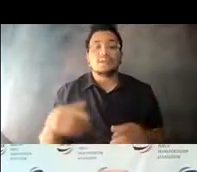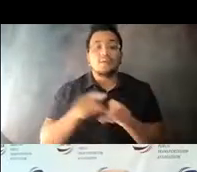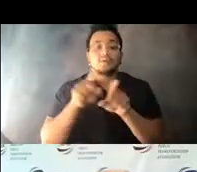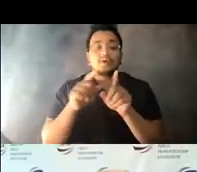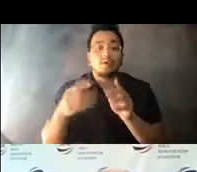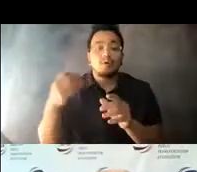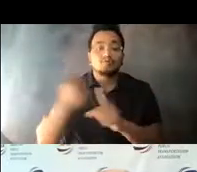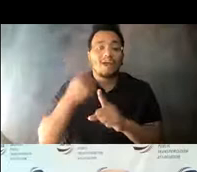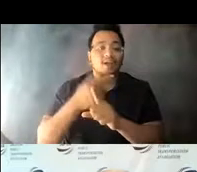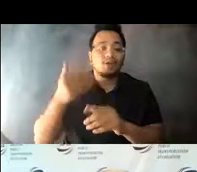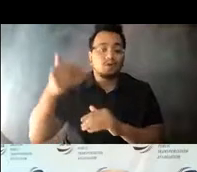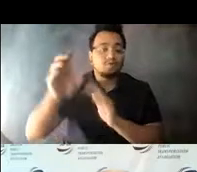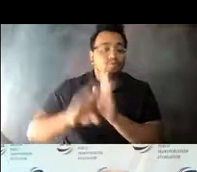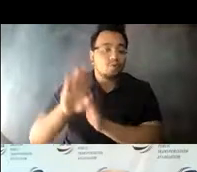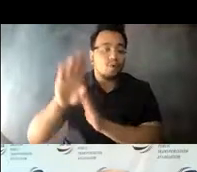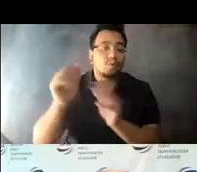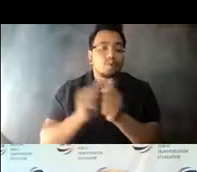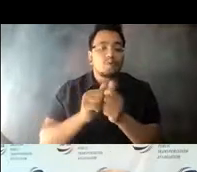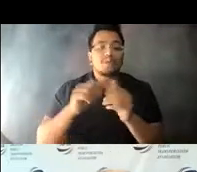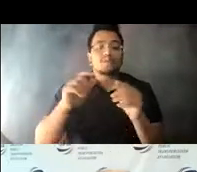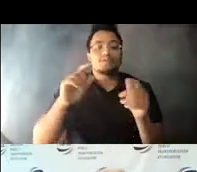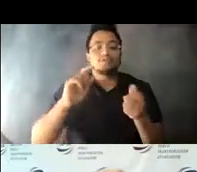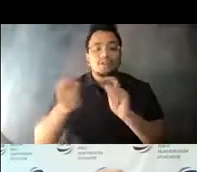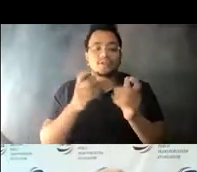service levels and networks that respond to demand.